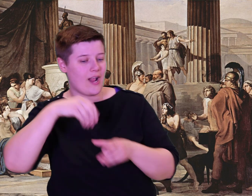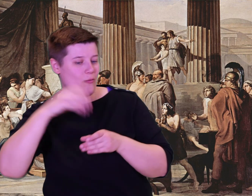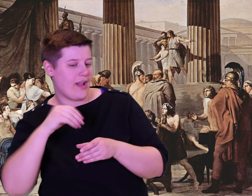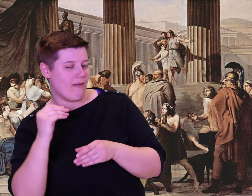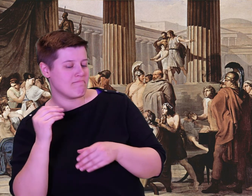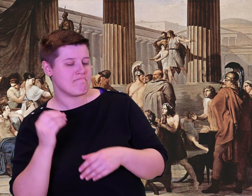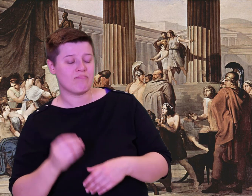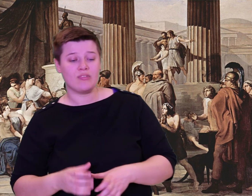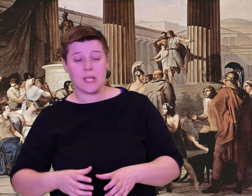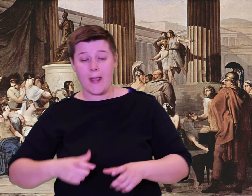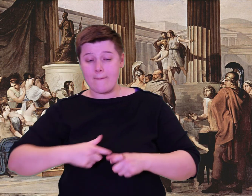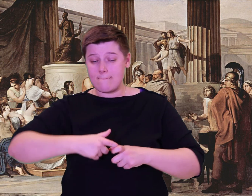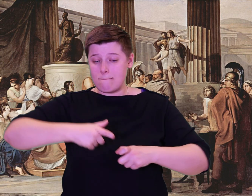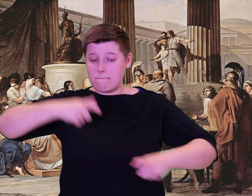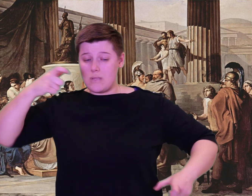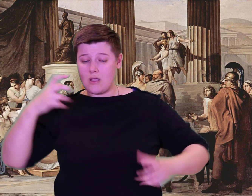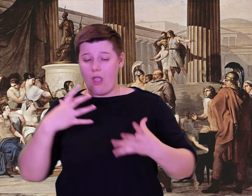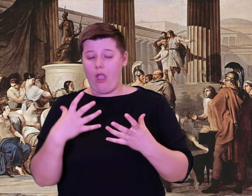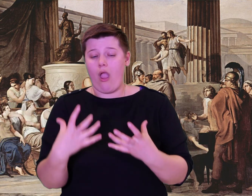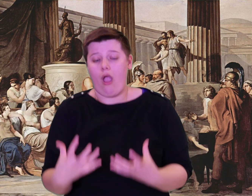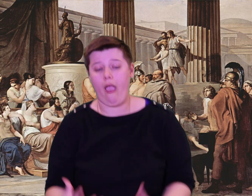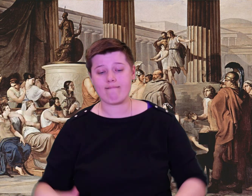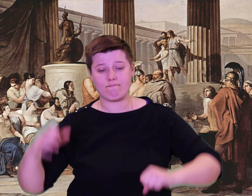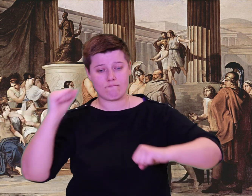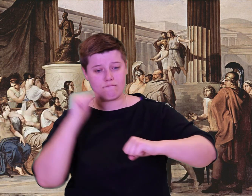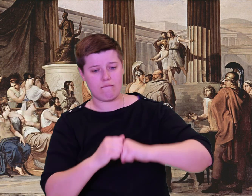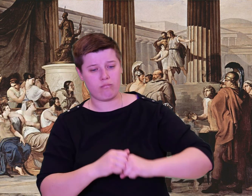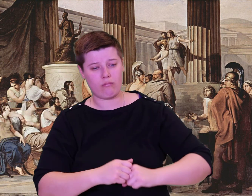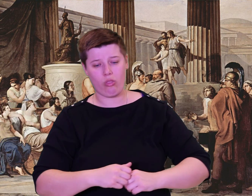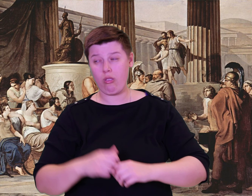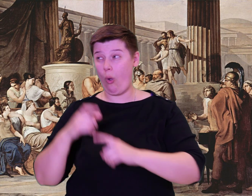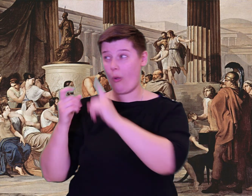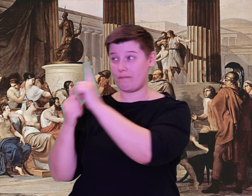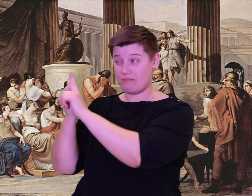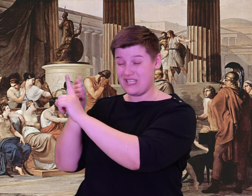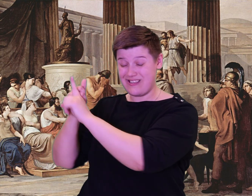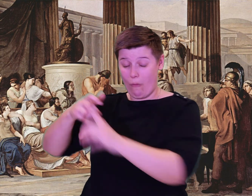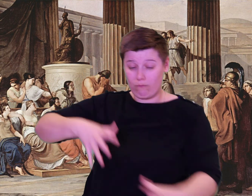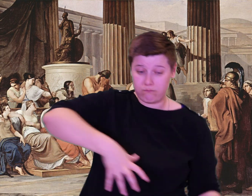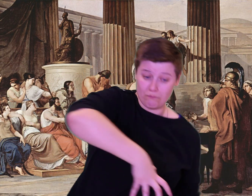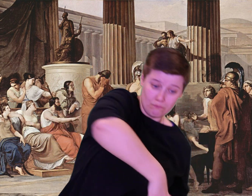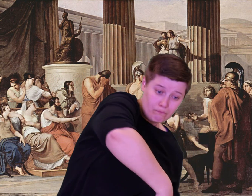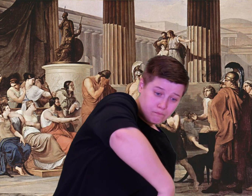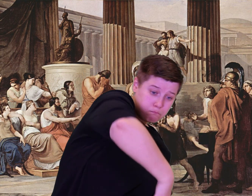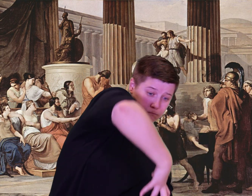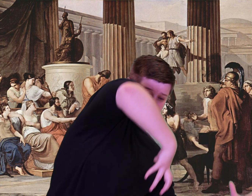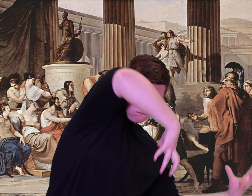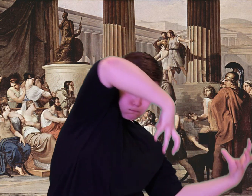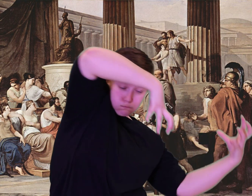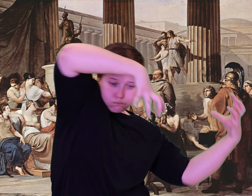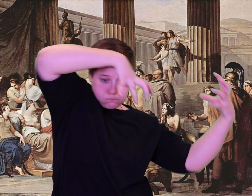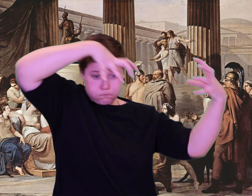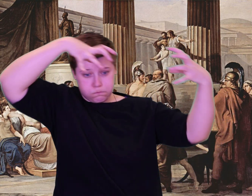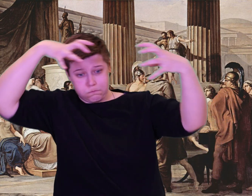huge and massive, 22 strong carts could not have dragged it from the threshold.